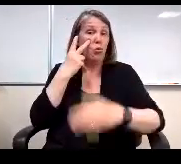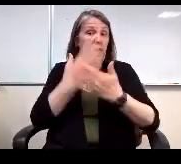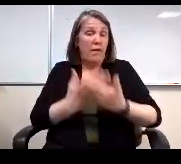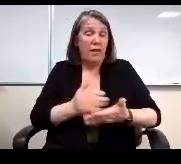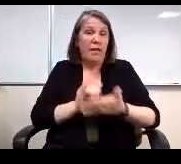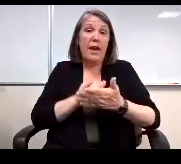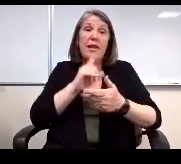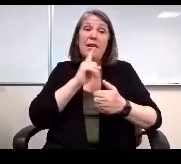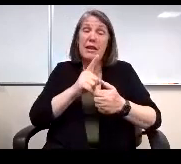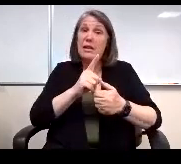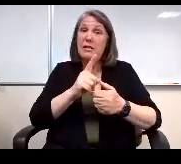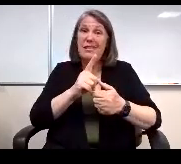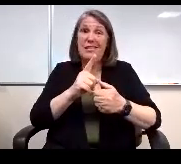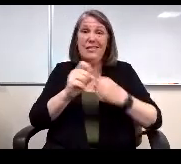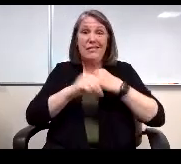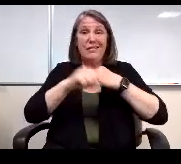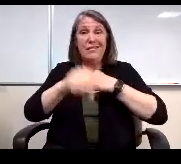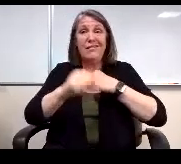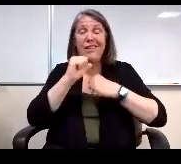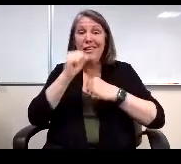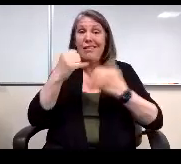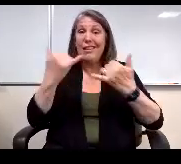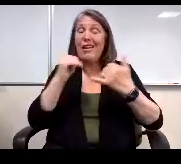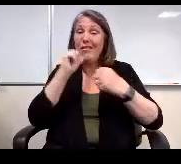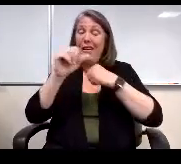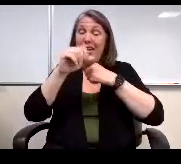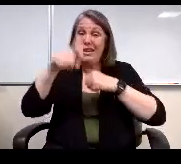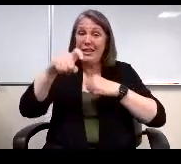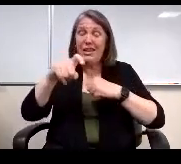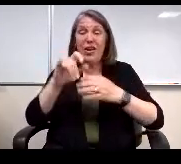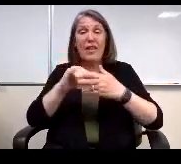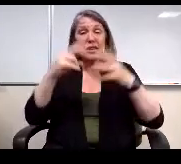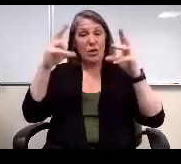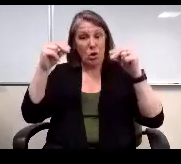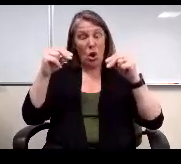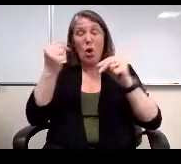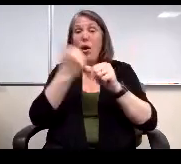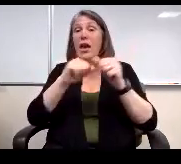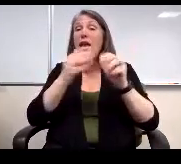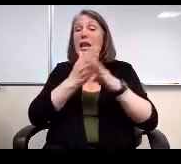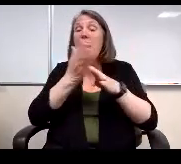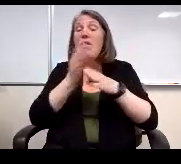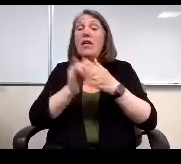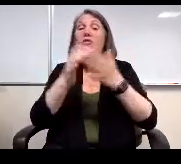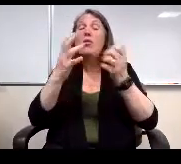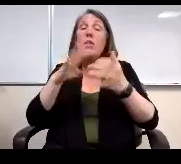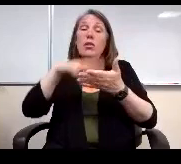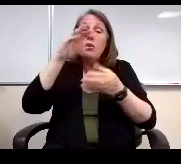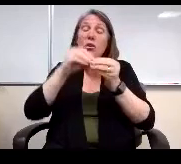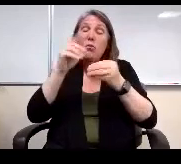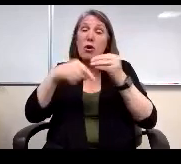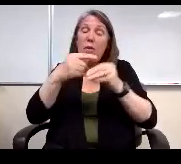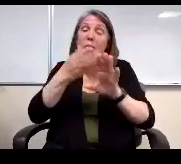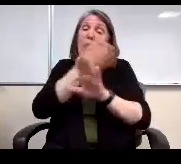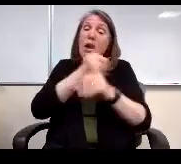is extraneous or no longer necessary? And that's you know, are there any areas that you would like to learn more about prior to presentation of the